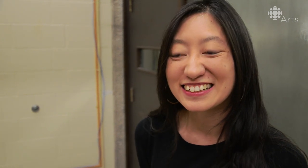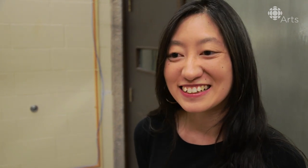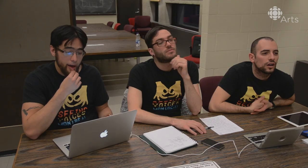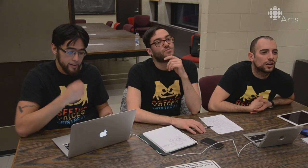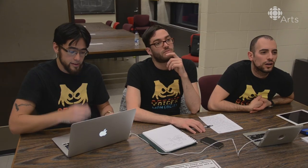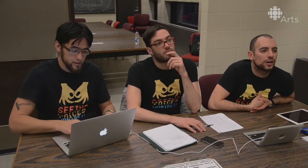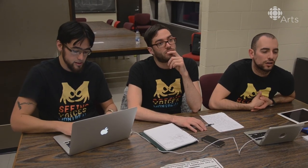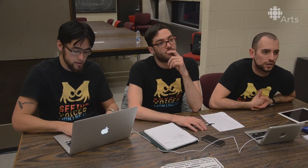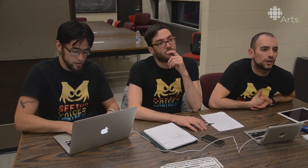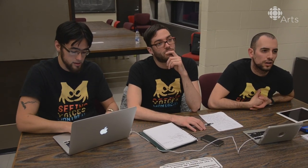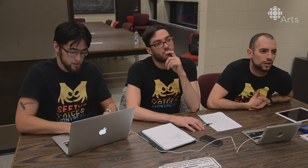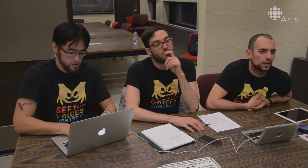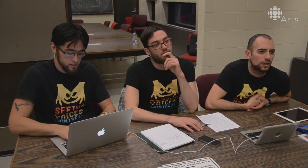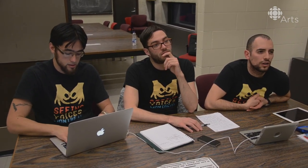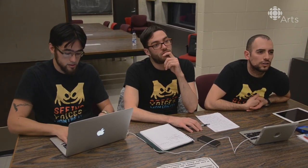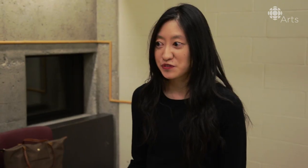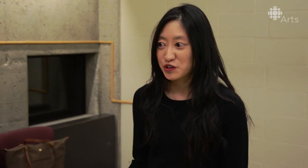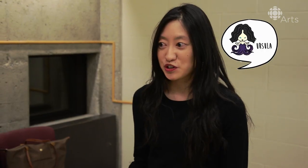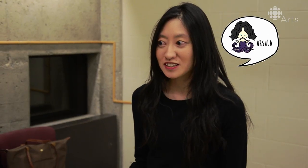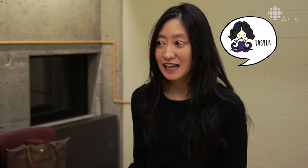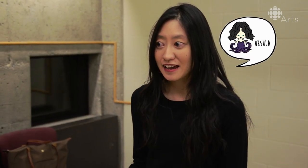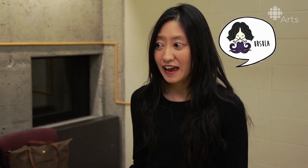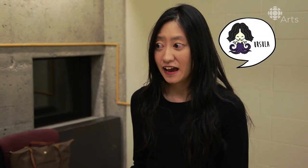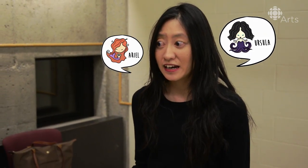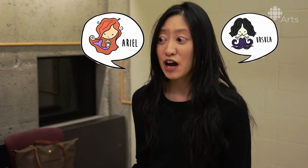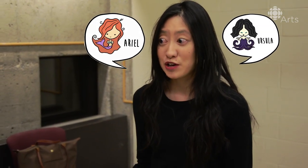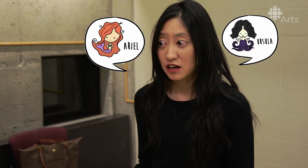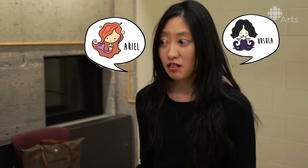So, my first choice being the voice over for Ursula, and Ariel.